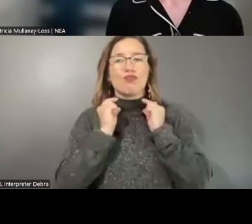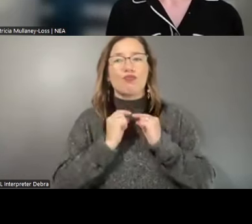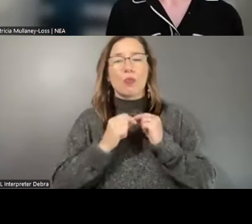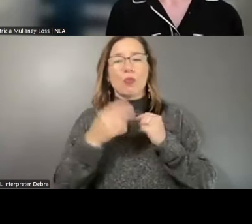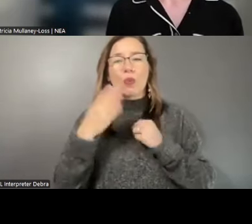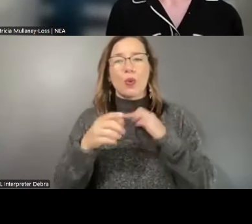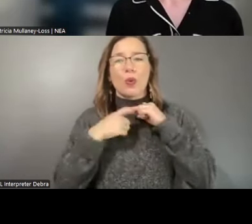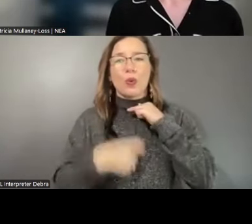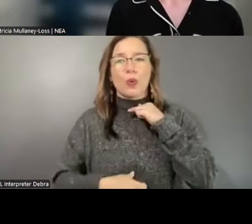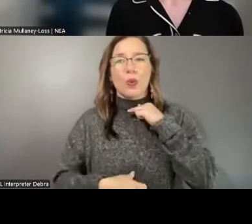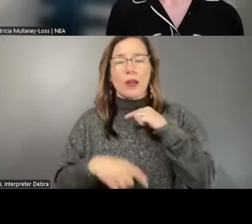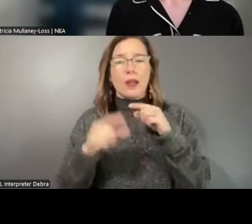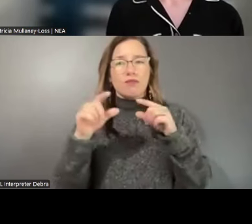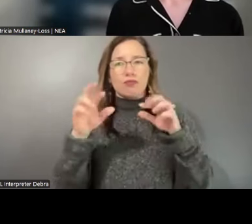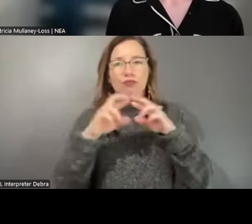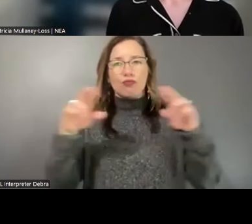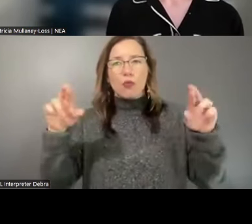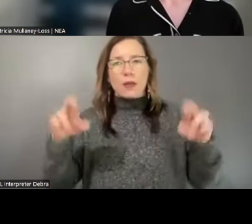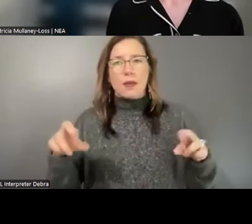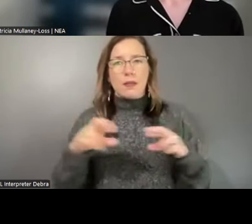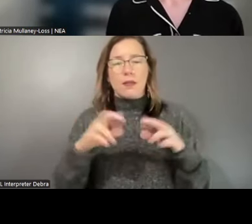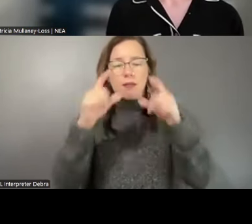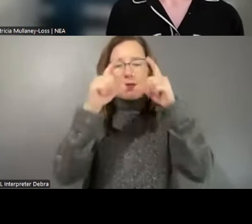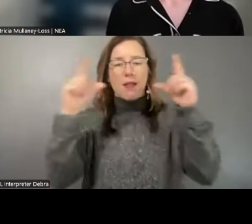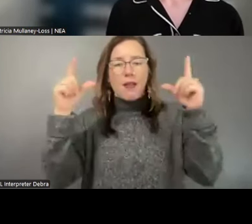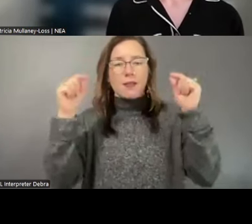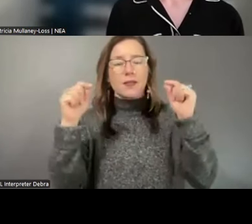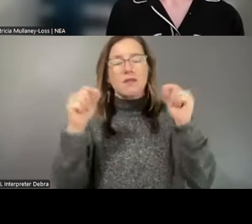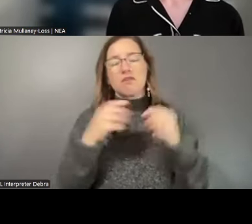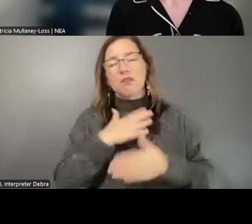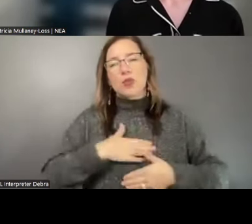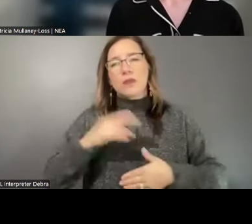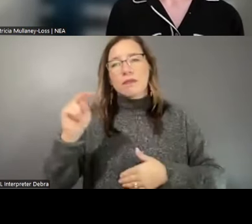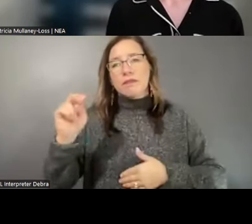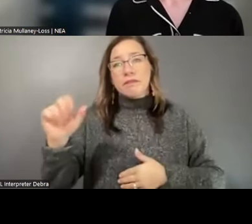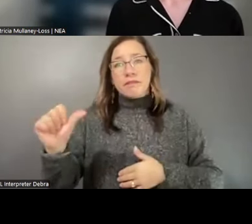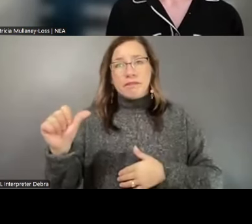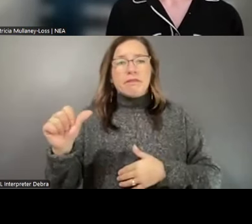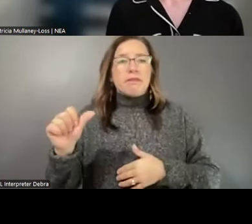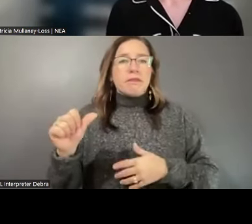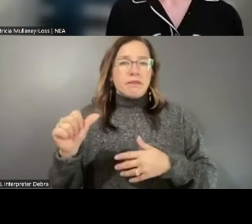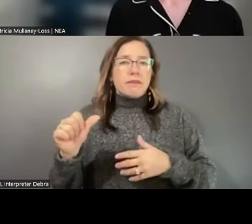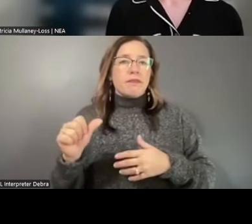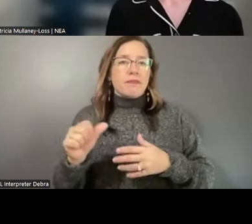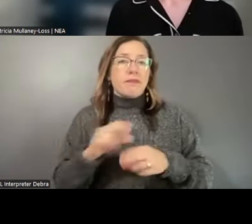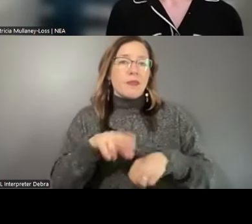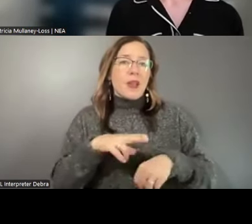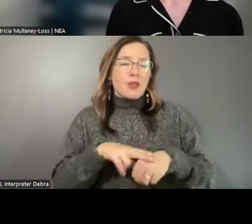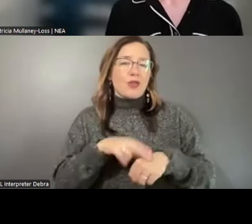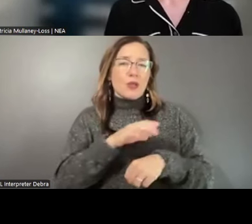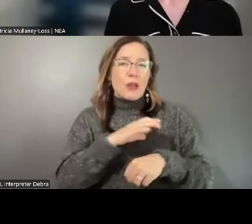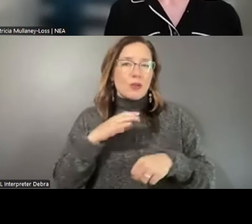glasses. I appreciate the NEA and the National Council on the Arts for the opportunity to share